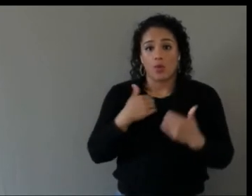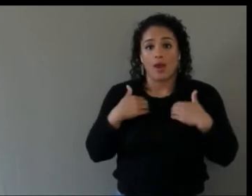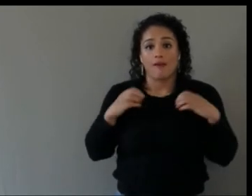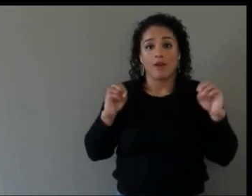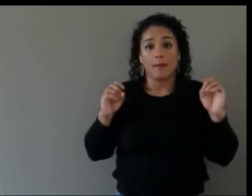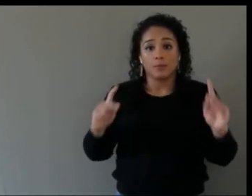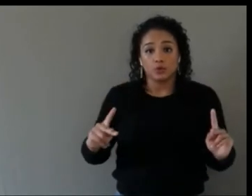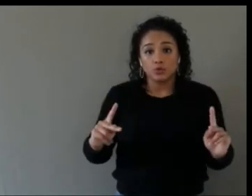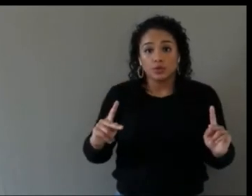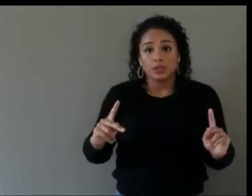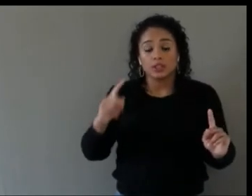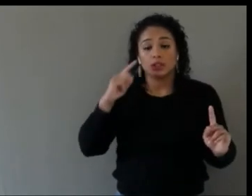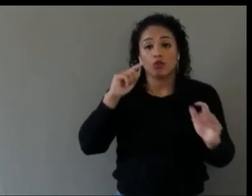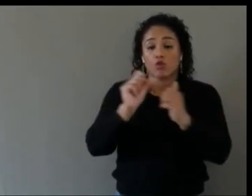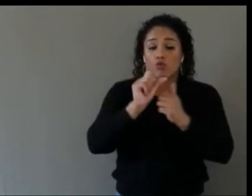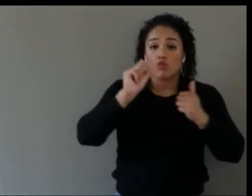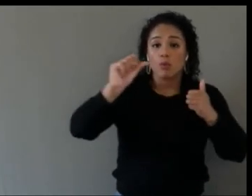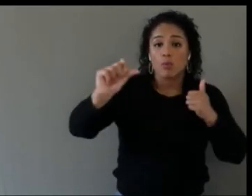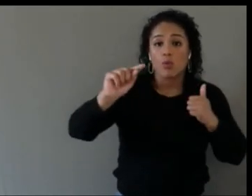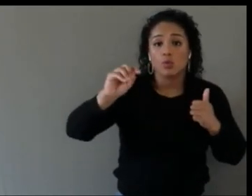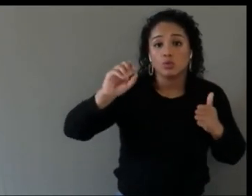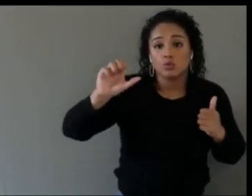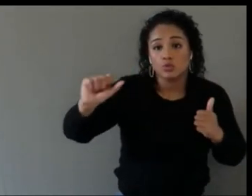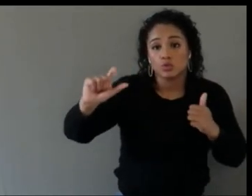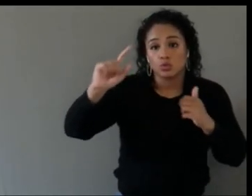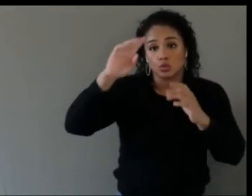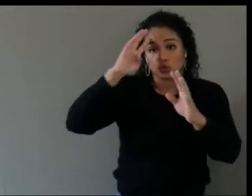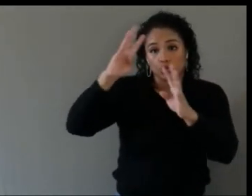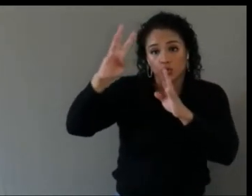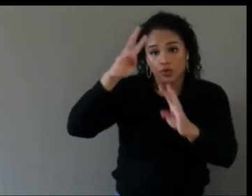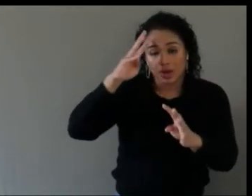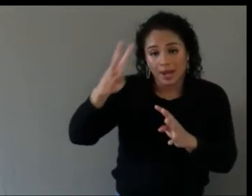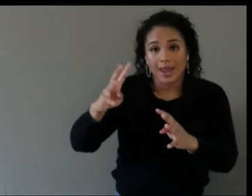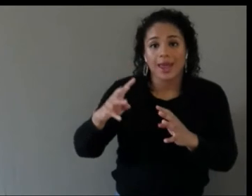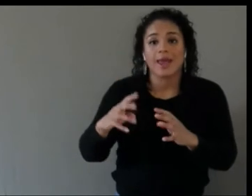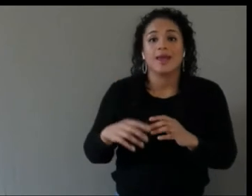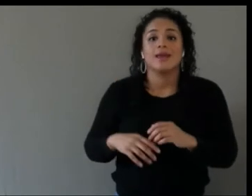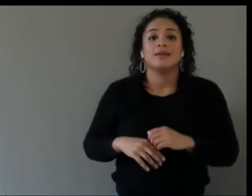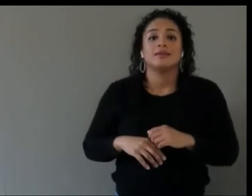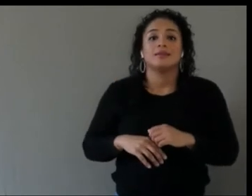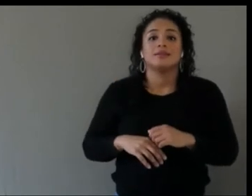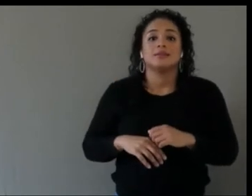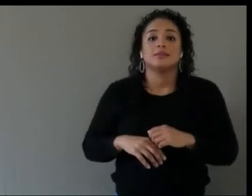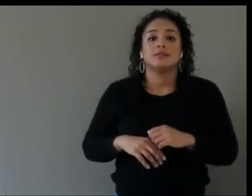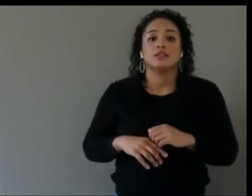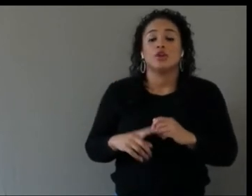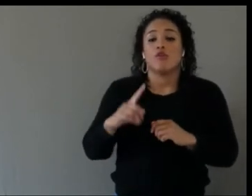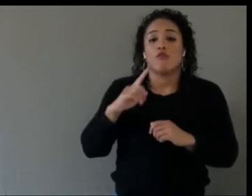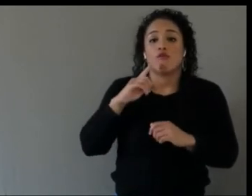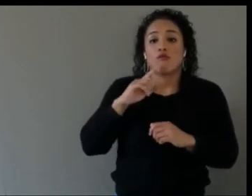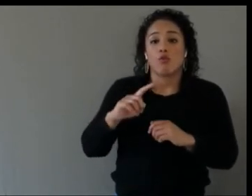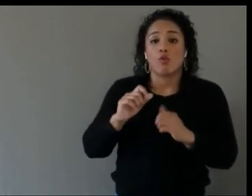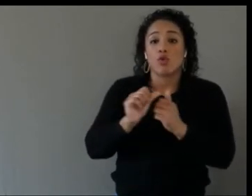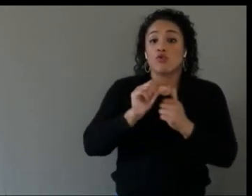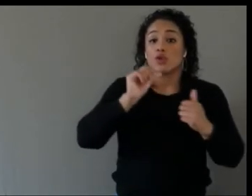Rather than boutique tools, but remote tools to help with remote user testing where, you